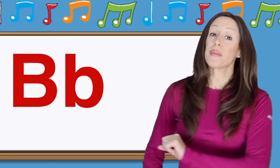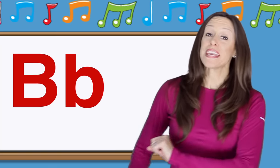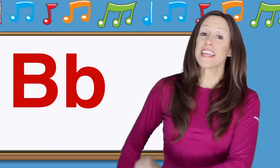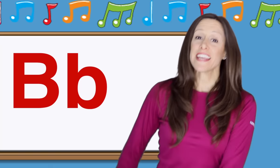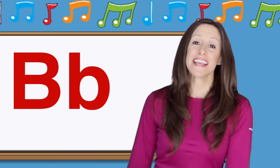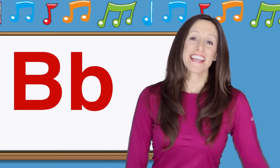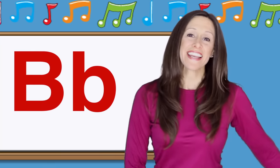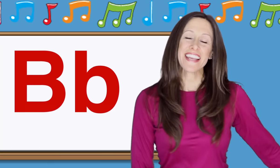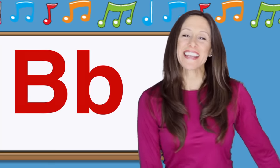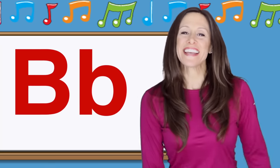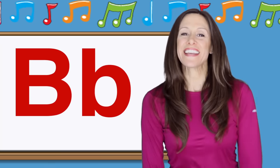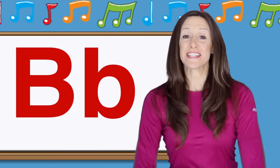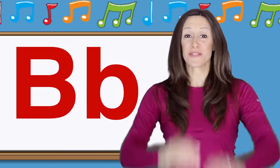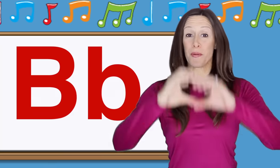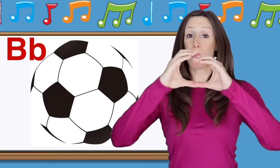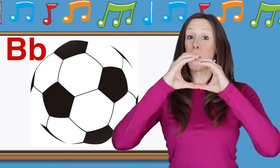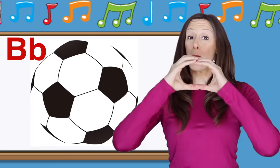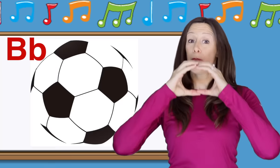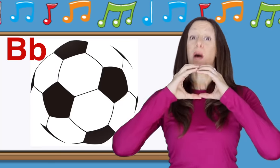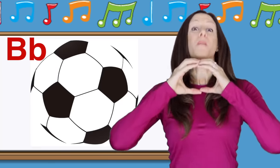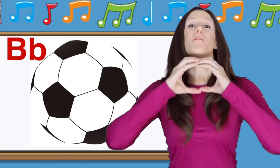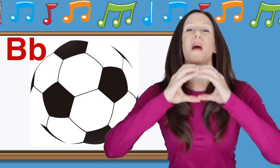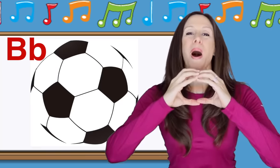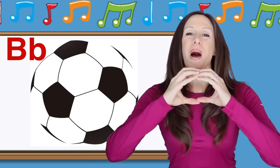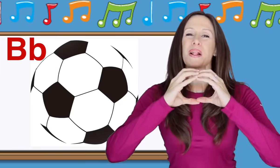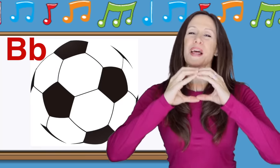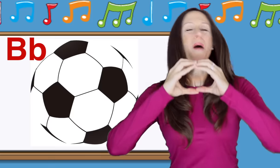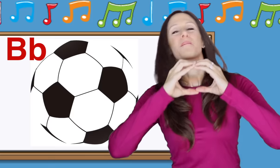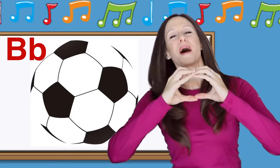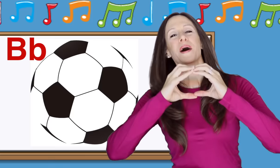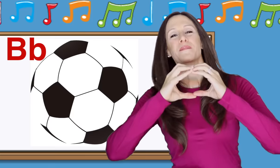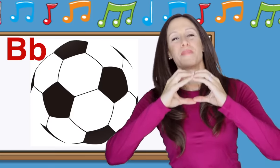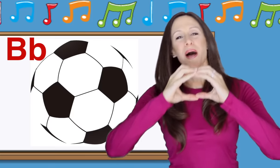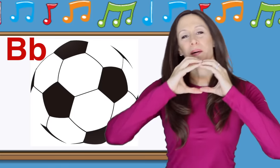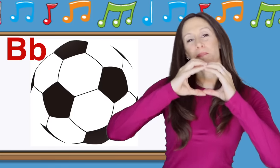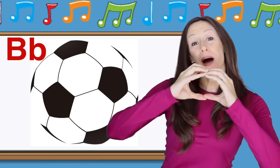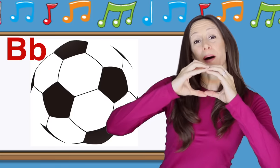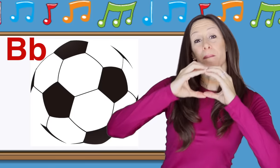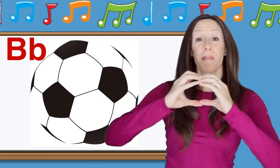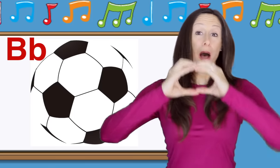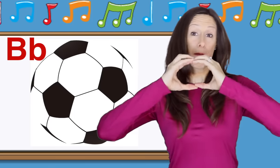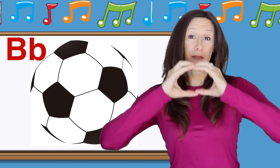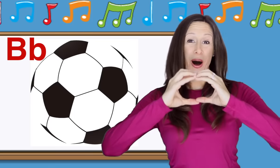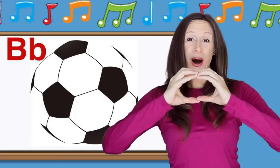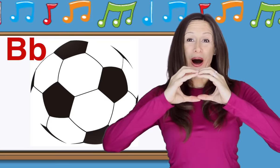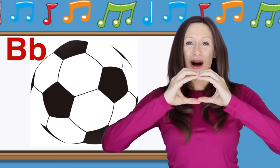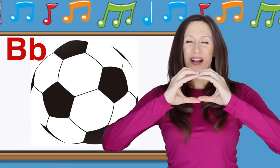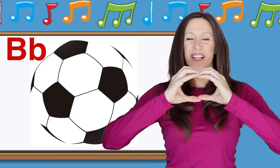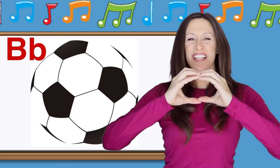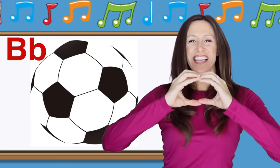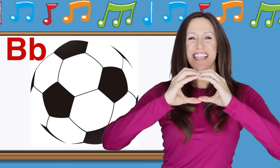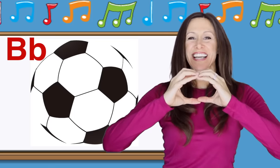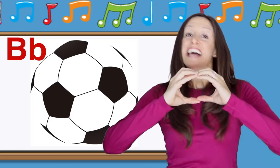B is for b-b-ball b-b-b-b-ball